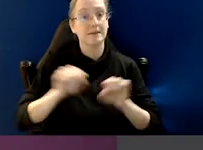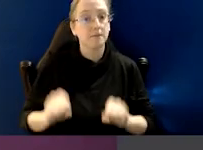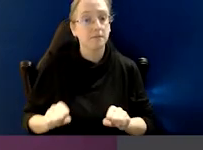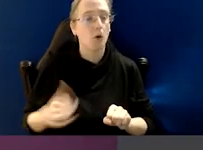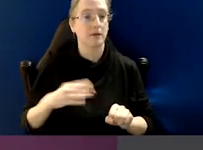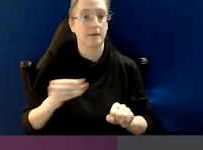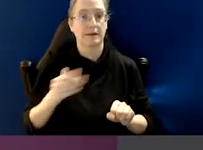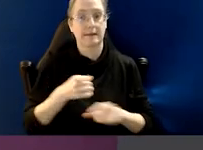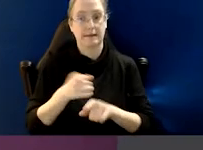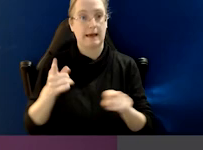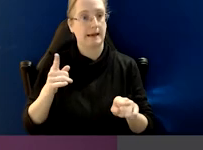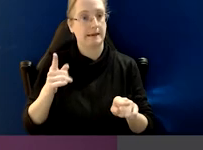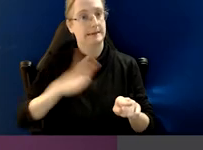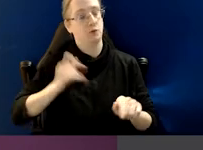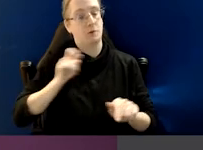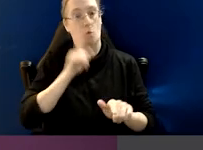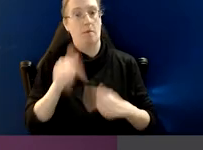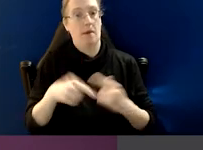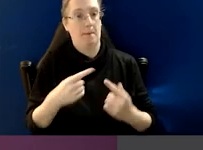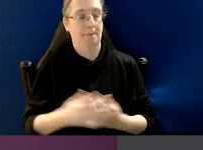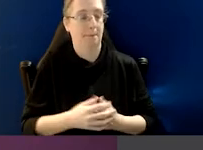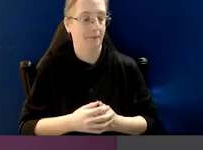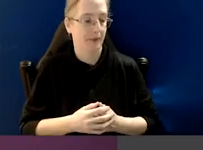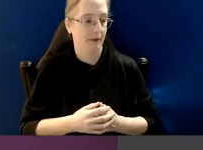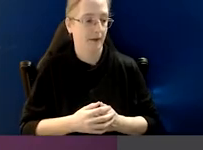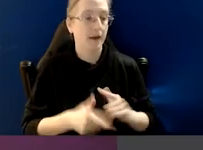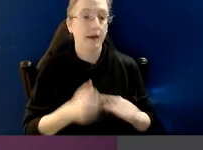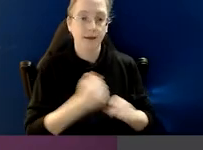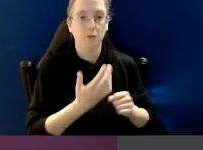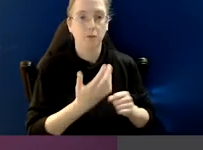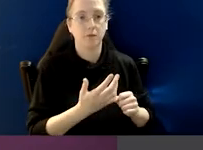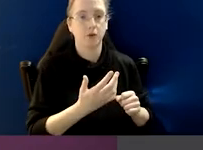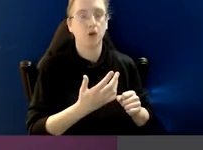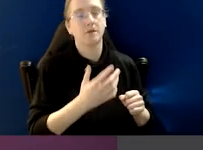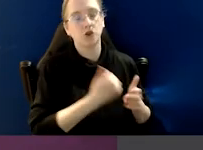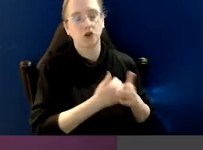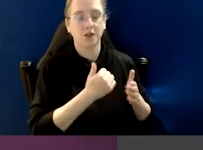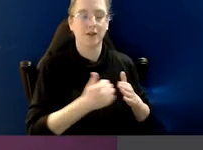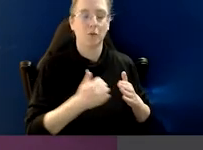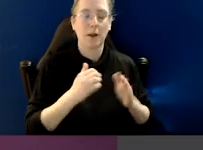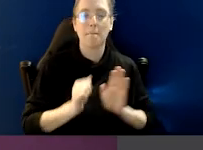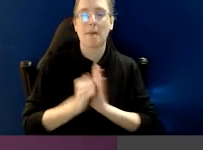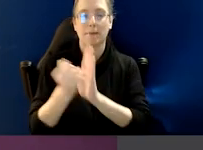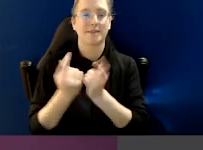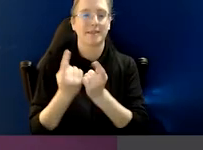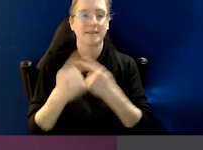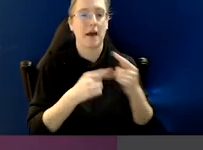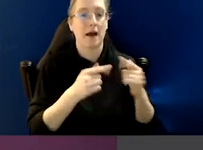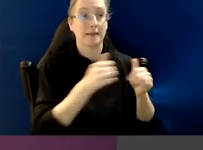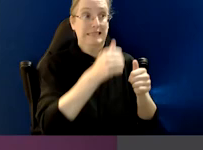The examples would be the CEO, usually ones involving senior leadership.